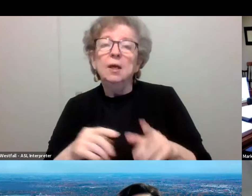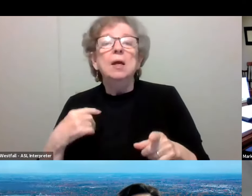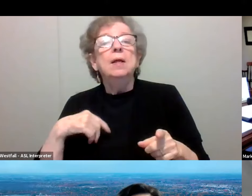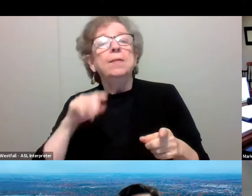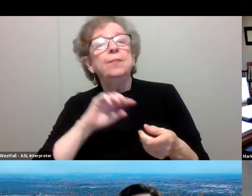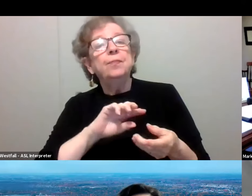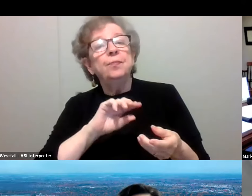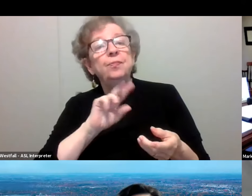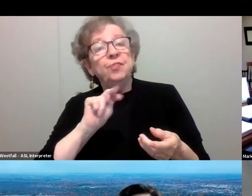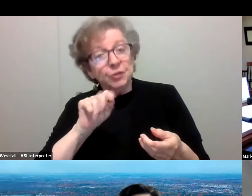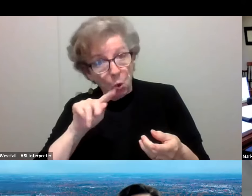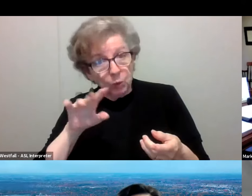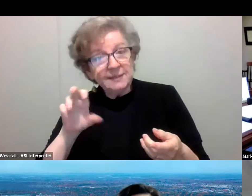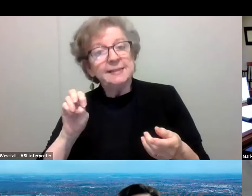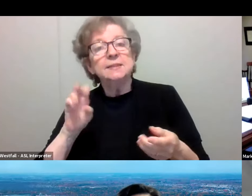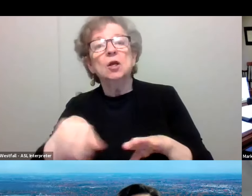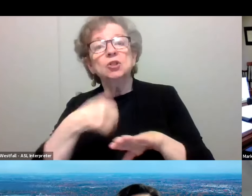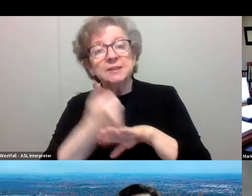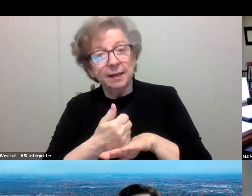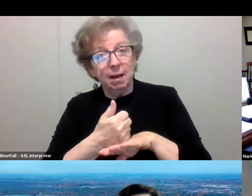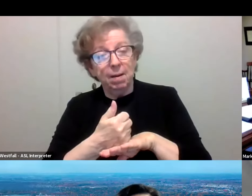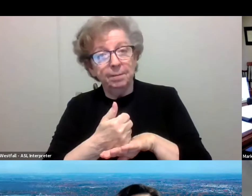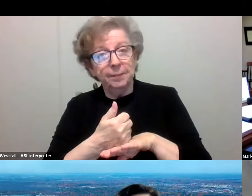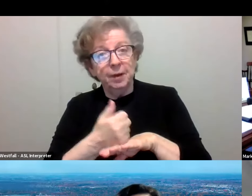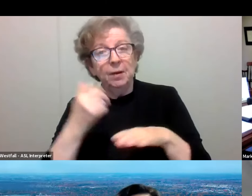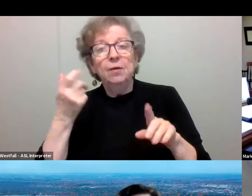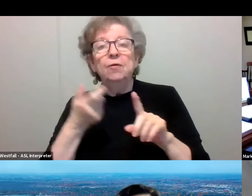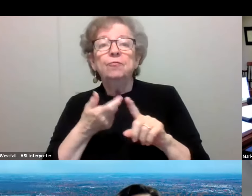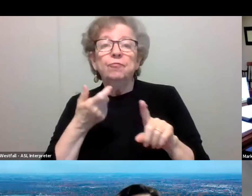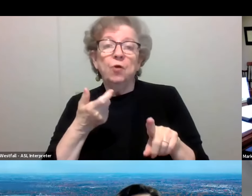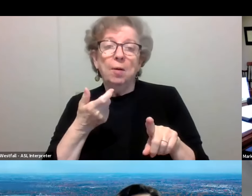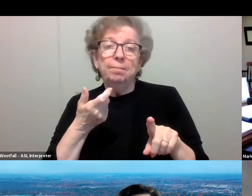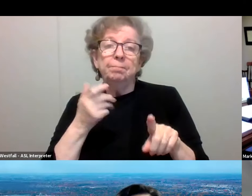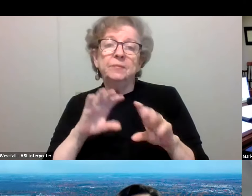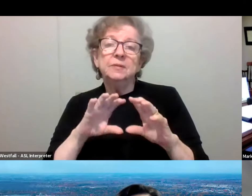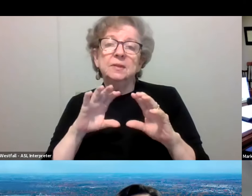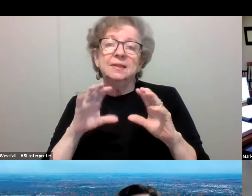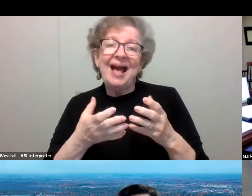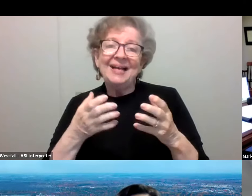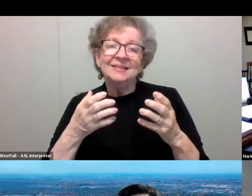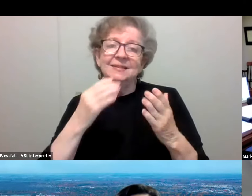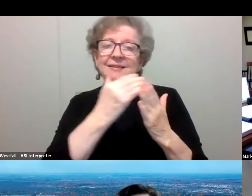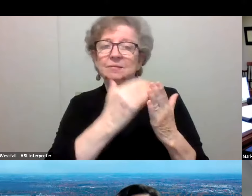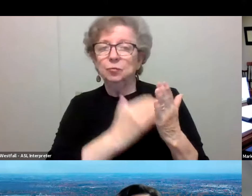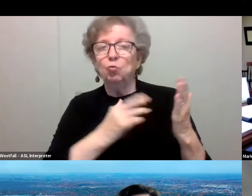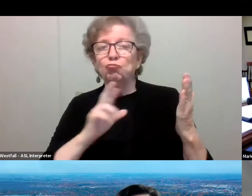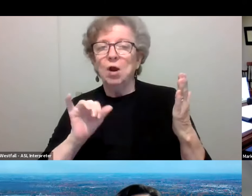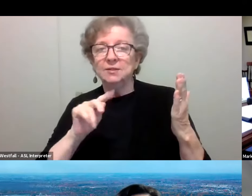they come out based upon just a class roster of when we have identified case